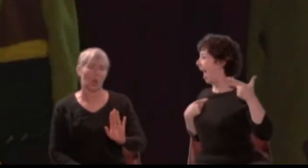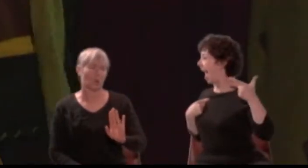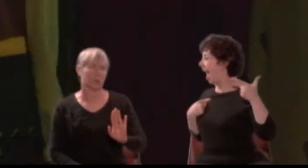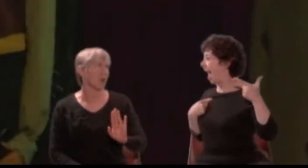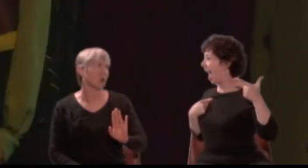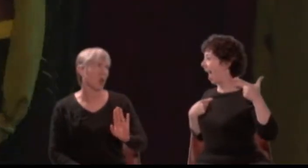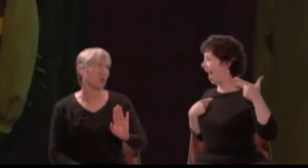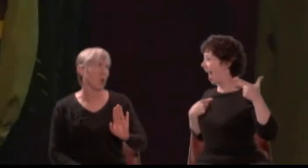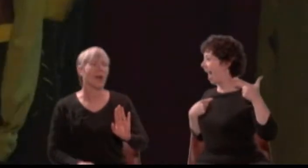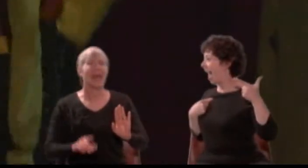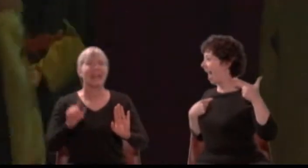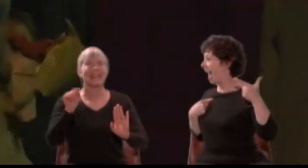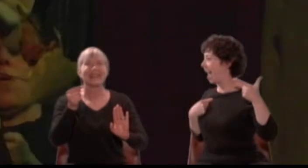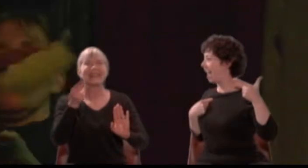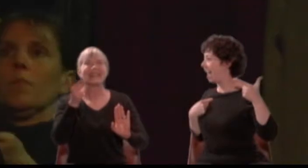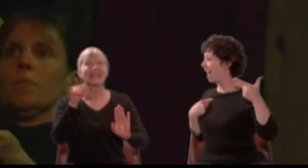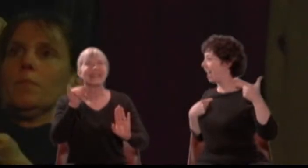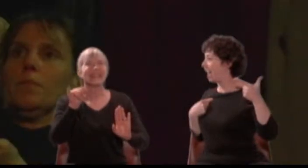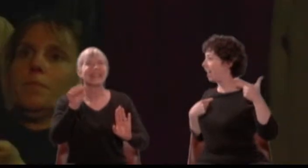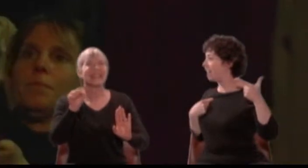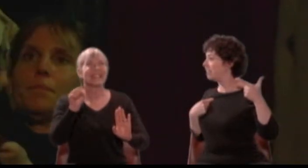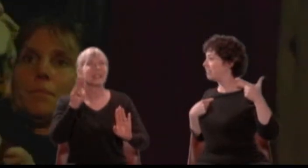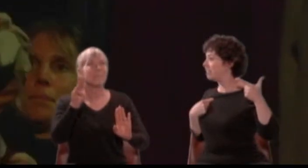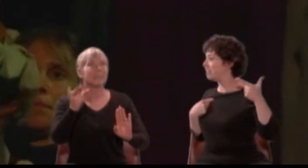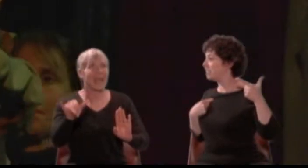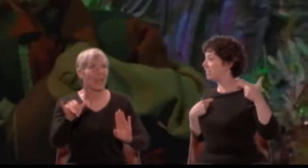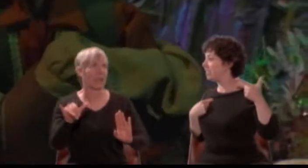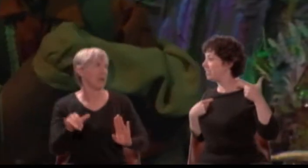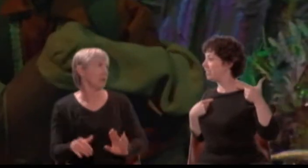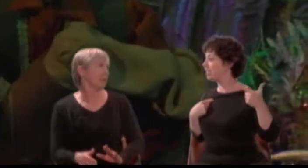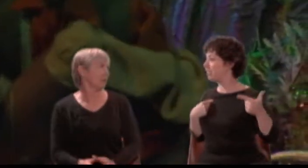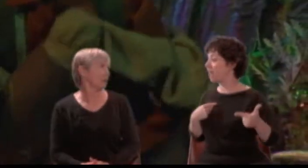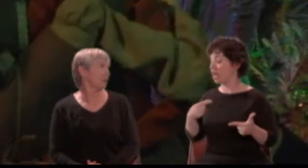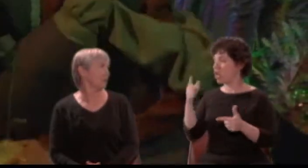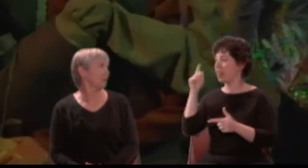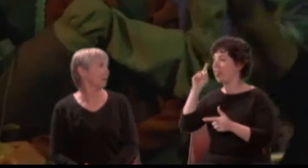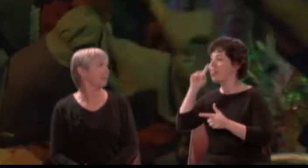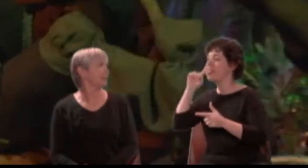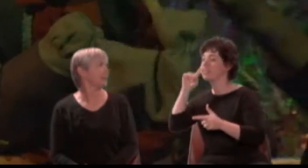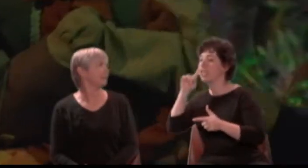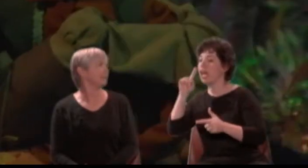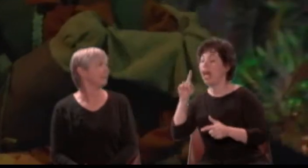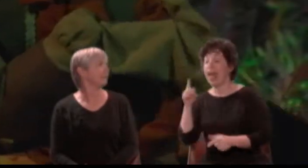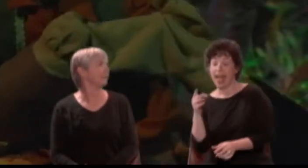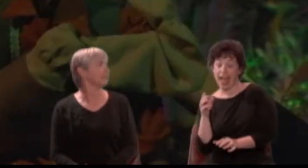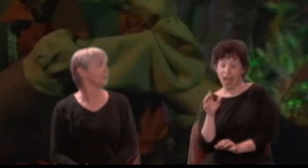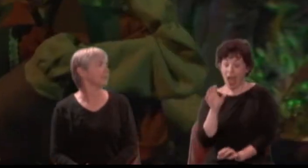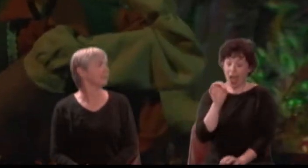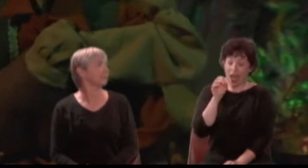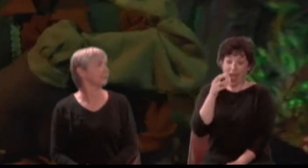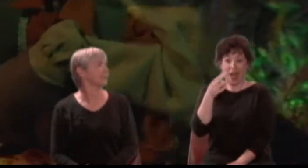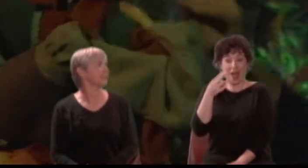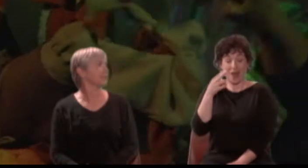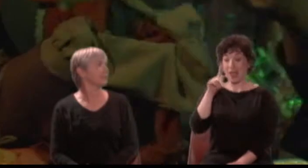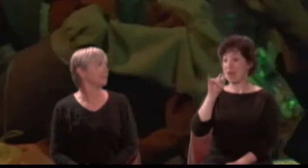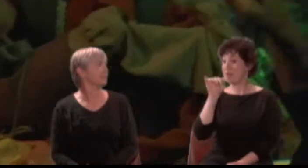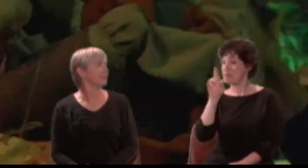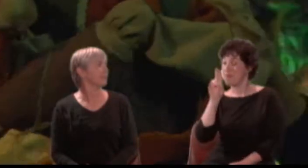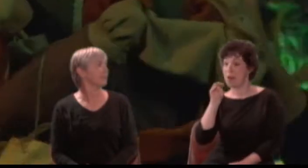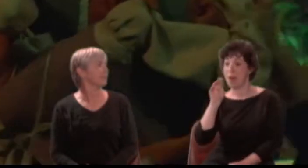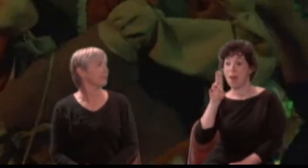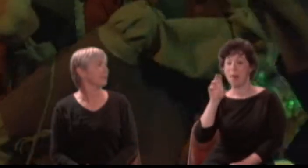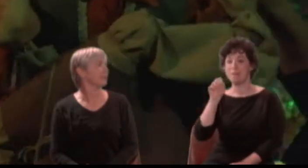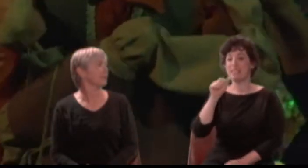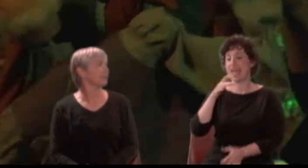"Ah, Pyramus, my lover dear, thy Thisby dear, and lady dear!"